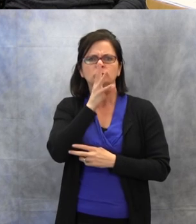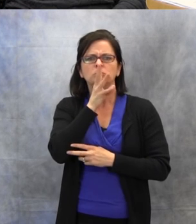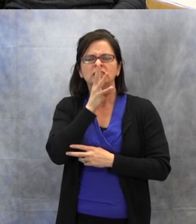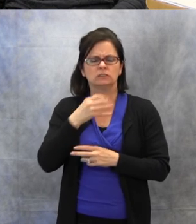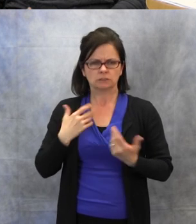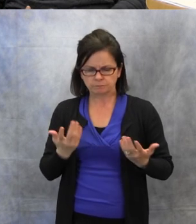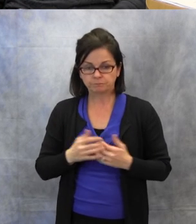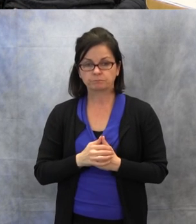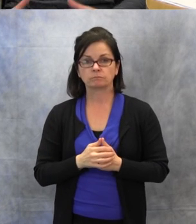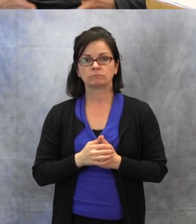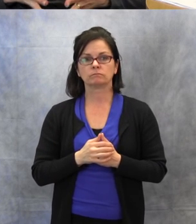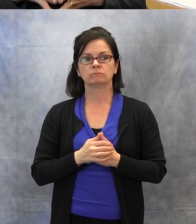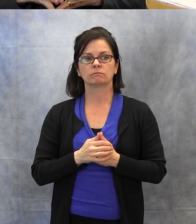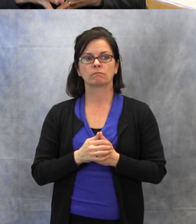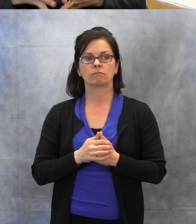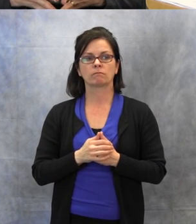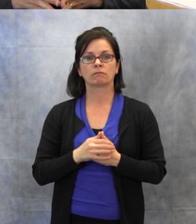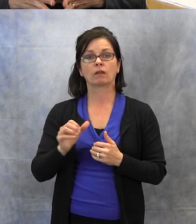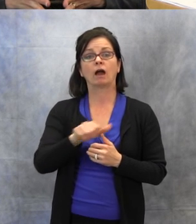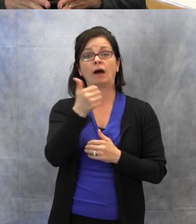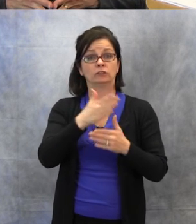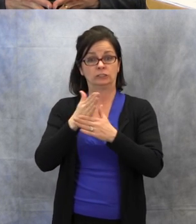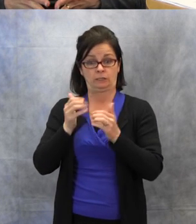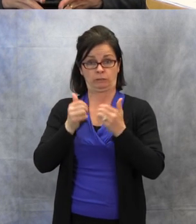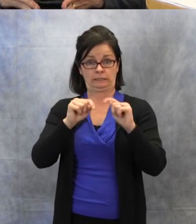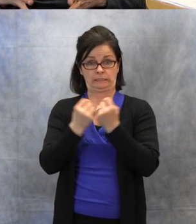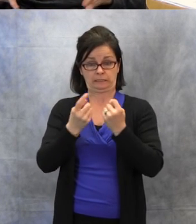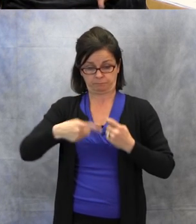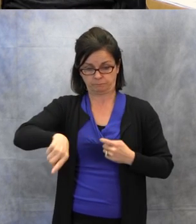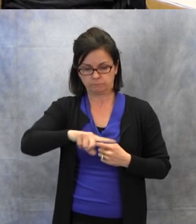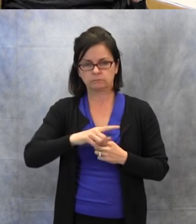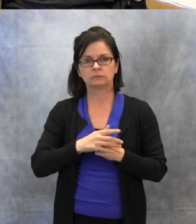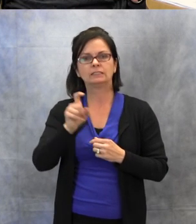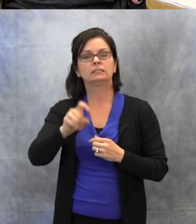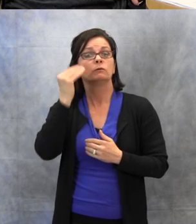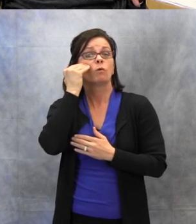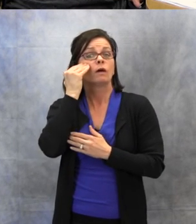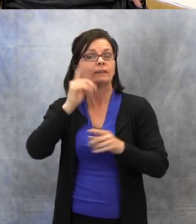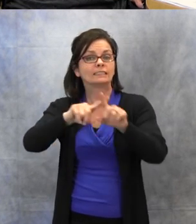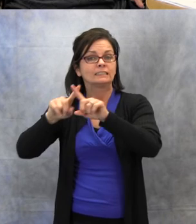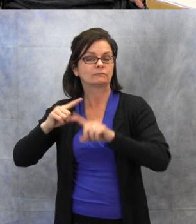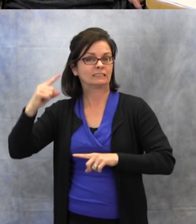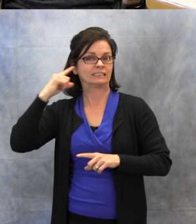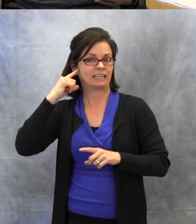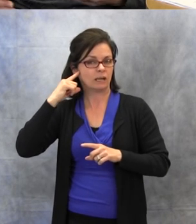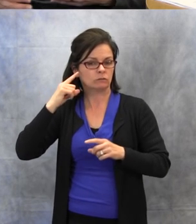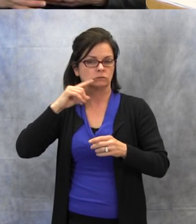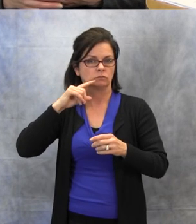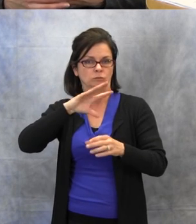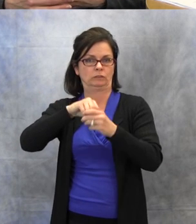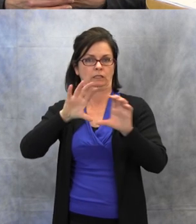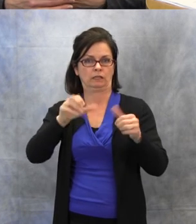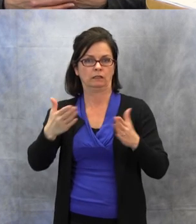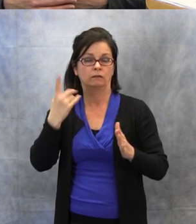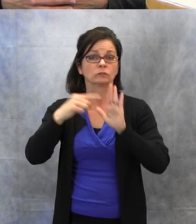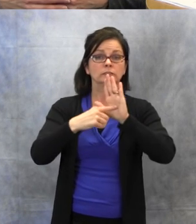Also, to be aware of the different sounds within a classroom from an overhead projector,